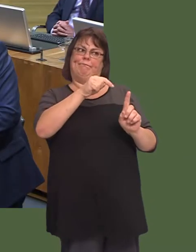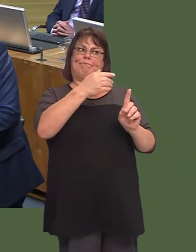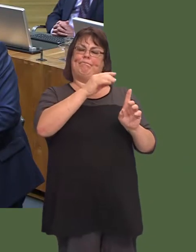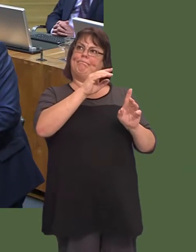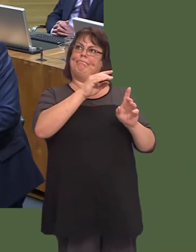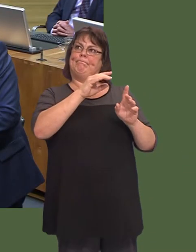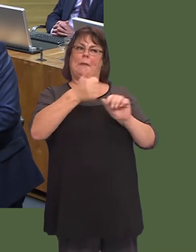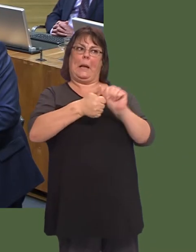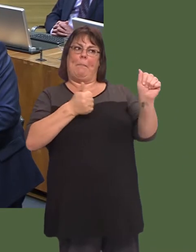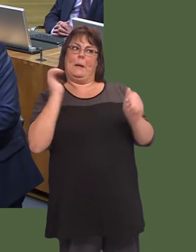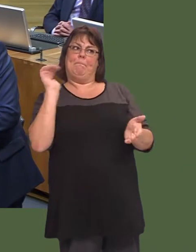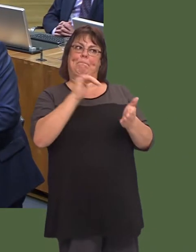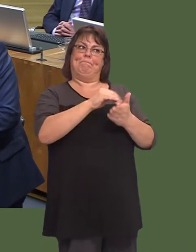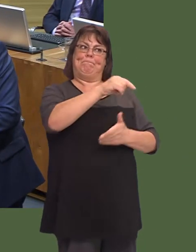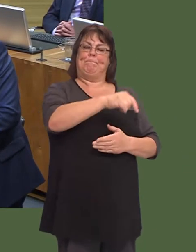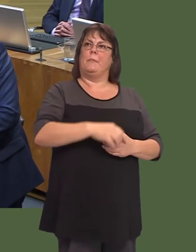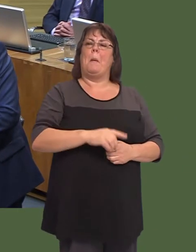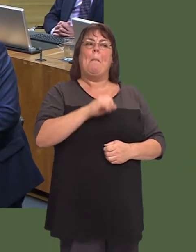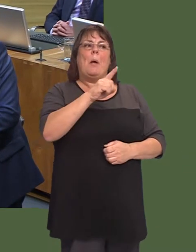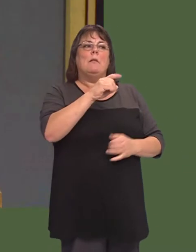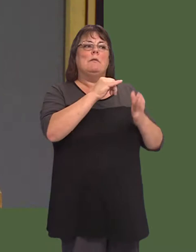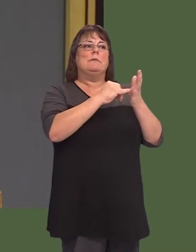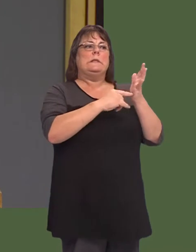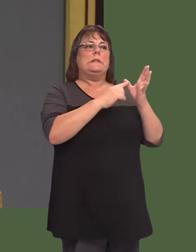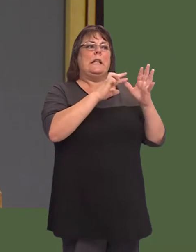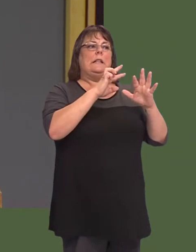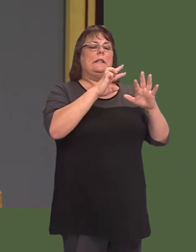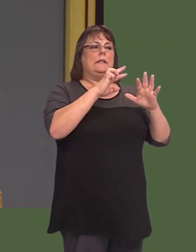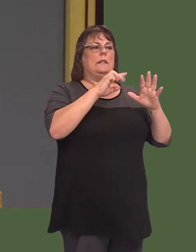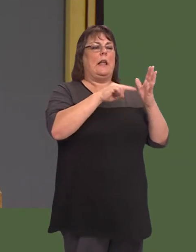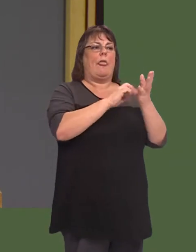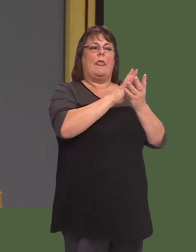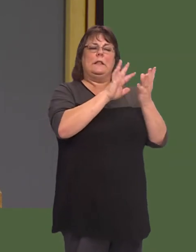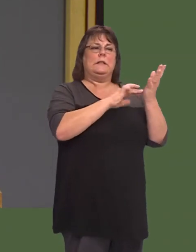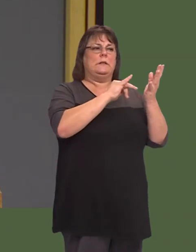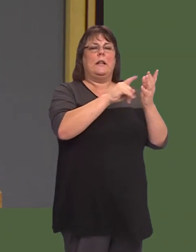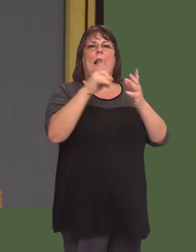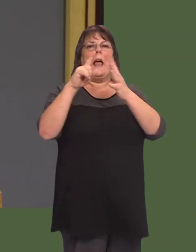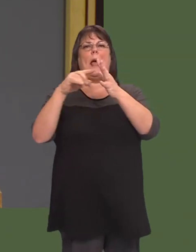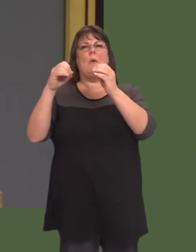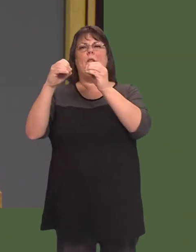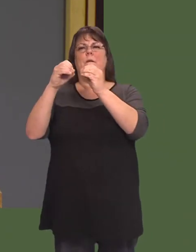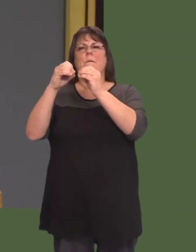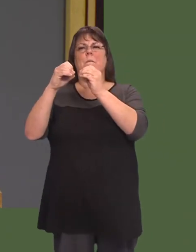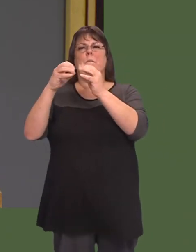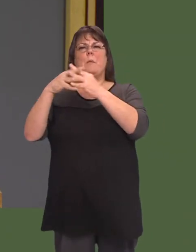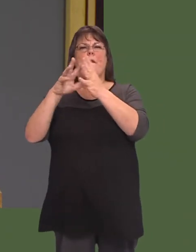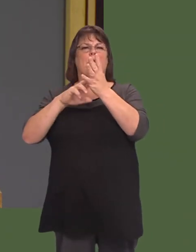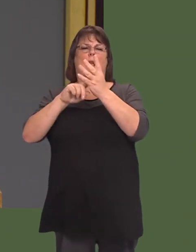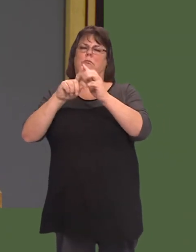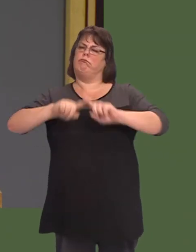But, of course, St Athan is a very different kettle of fish from Ebbw Vale in terms of